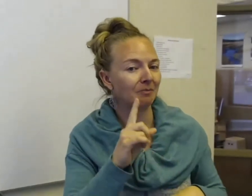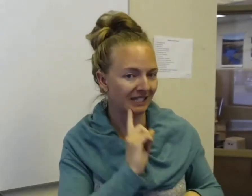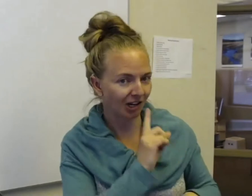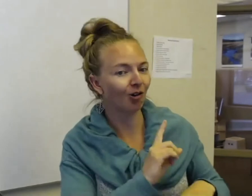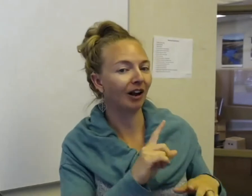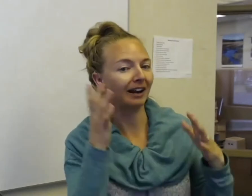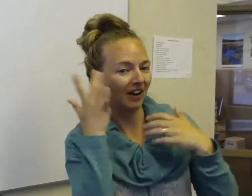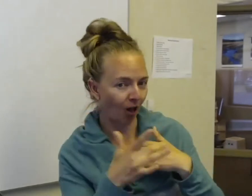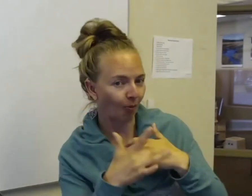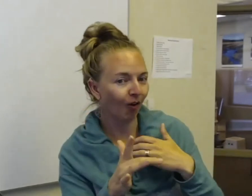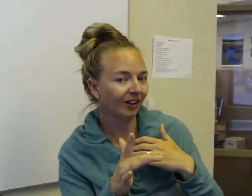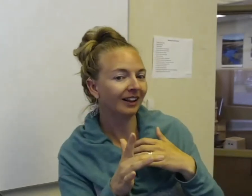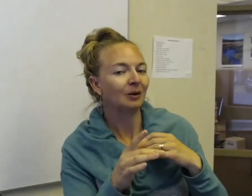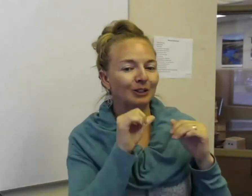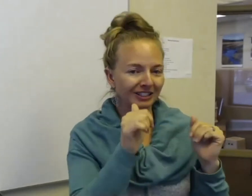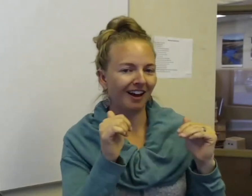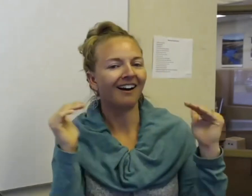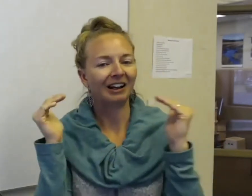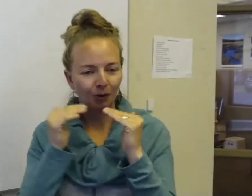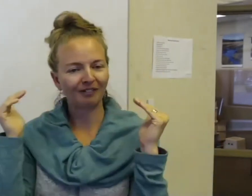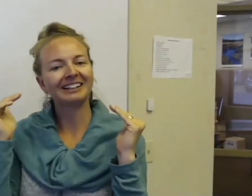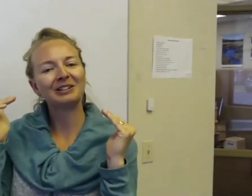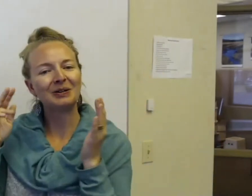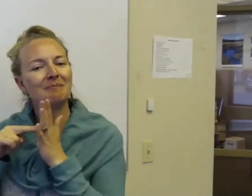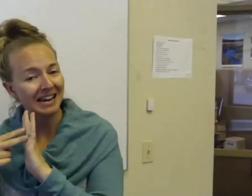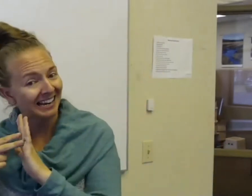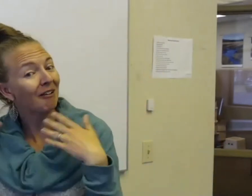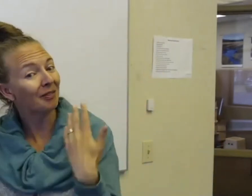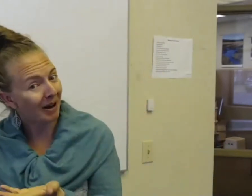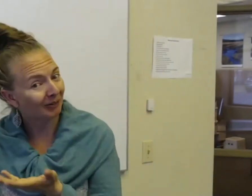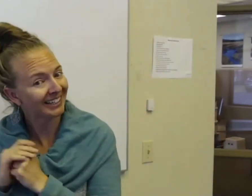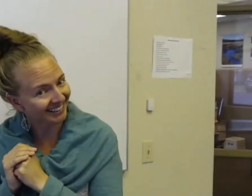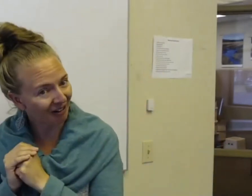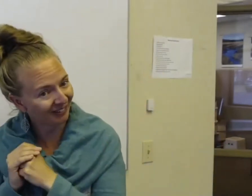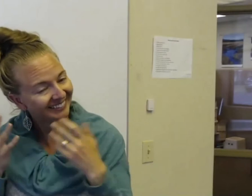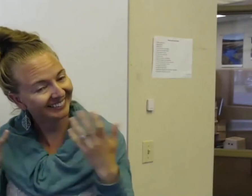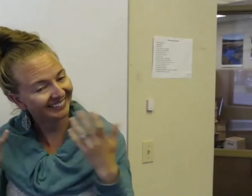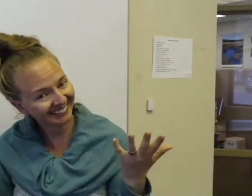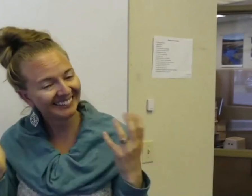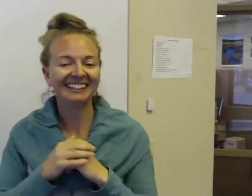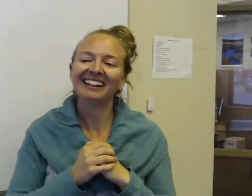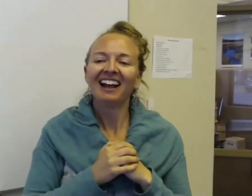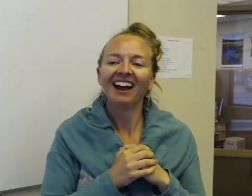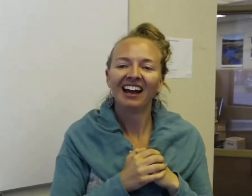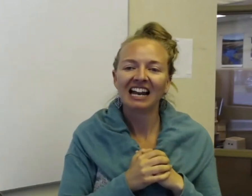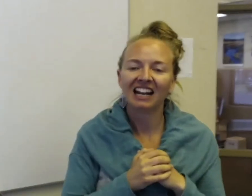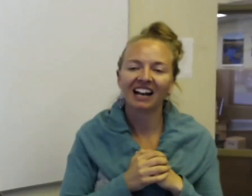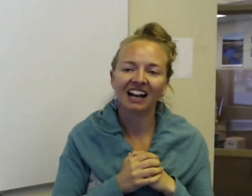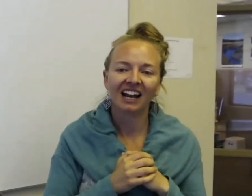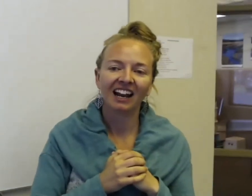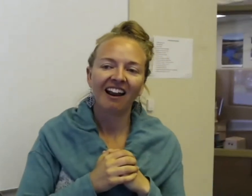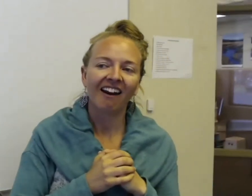single and available, which is not equivalent to the meaning of the mountain itself. And